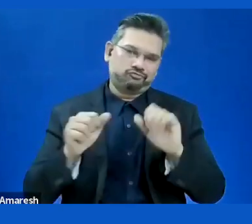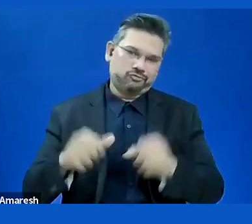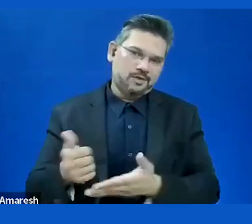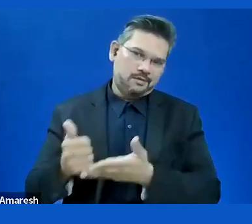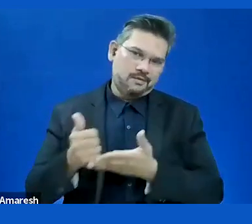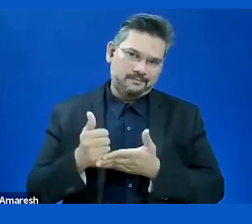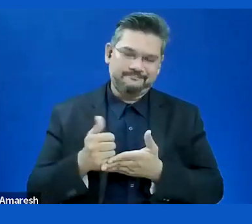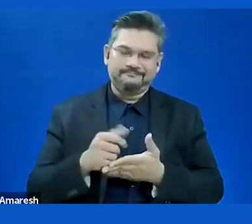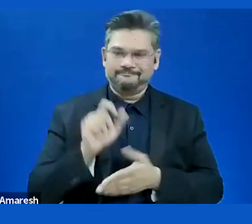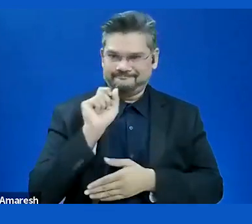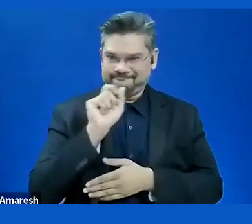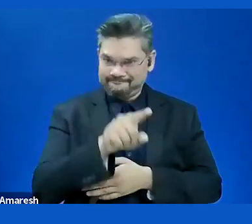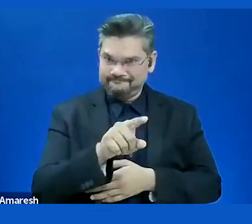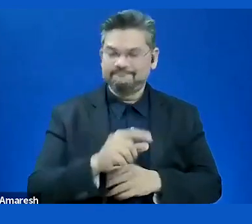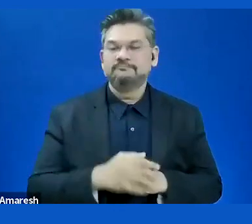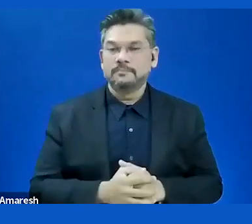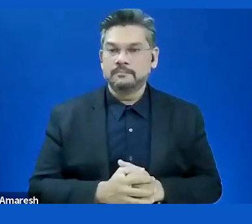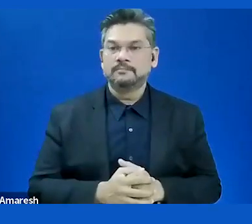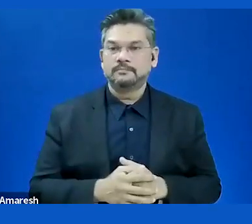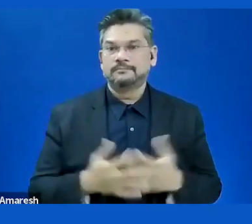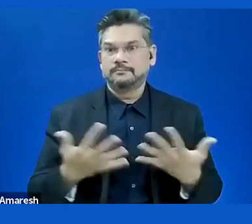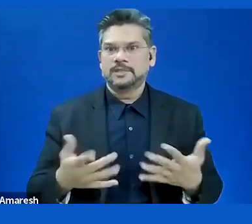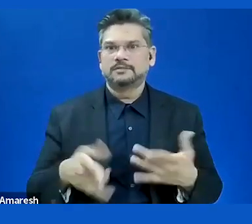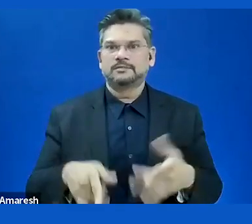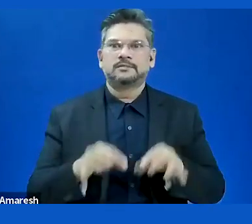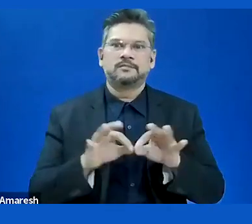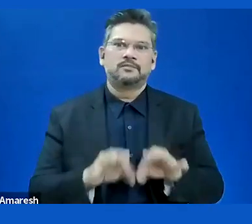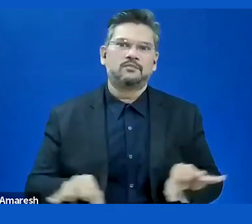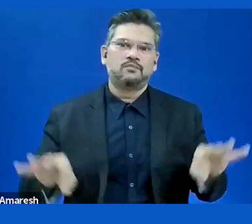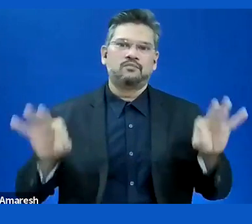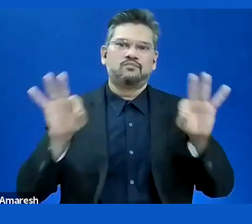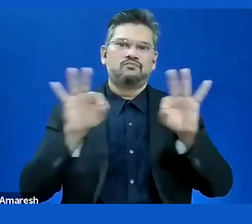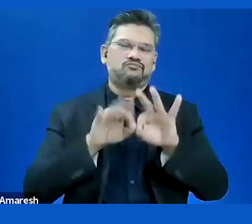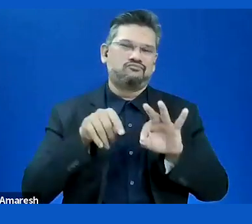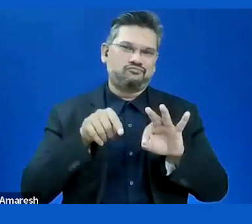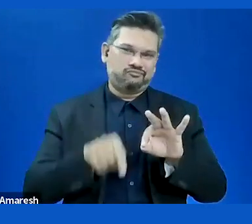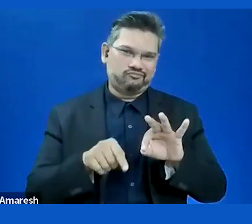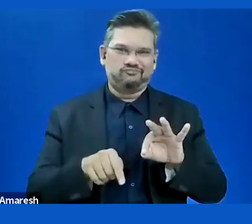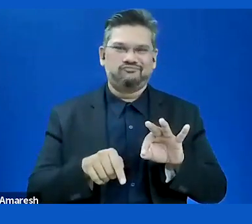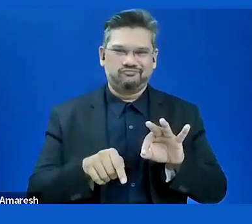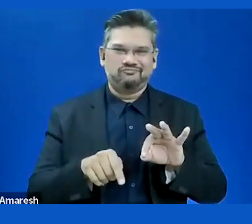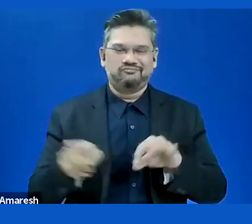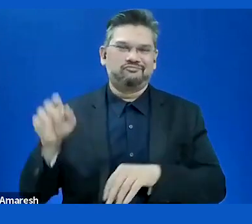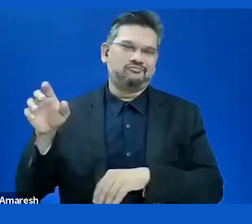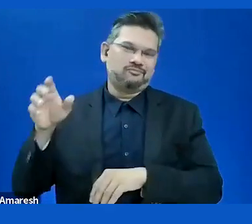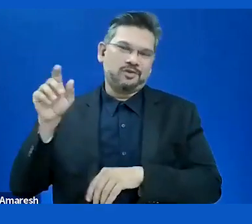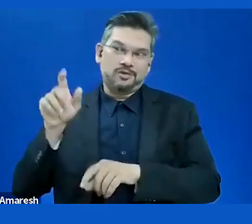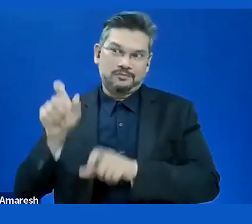important it is as a forgotten user group is. For the implementation of the web accessibility